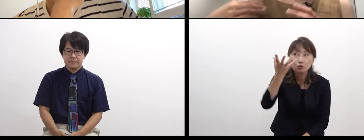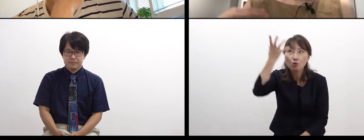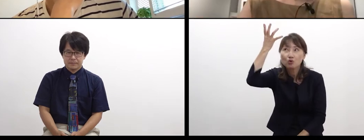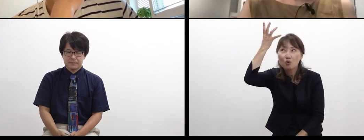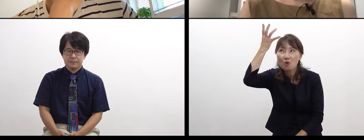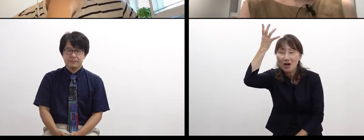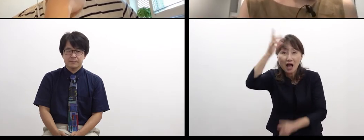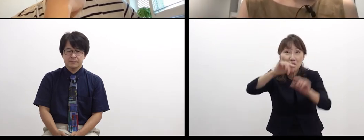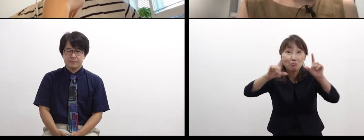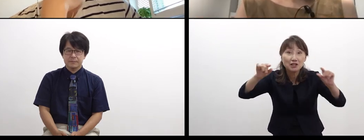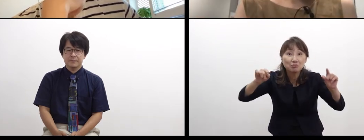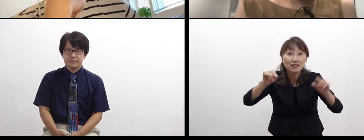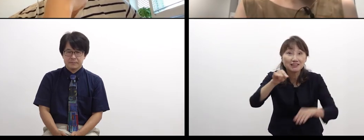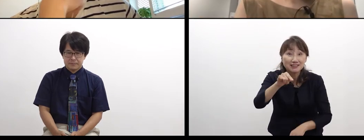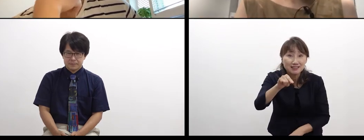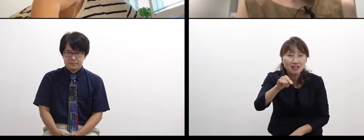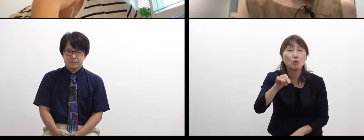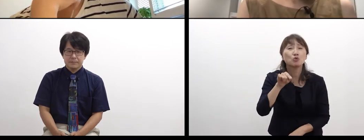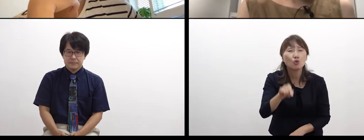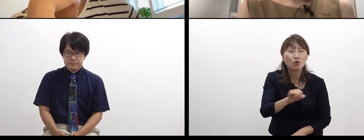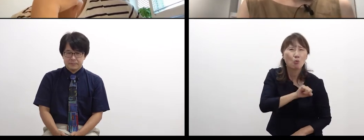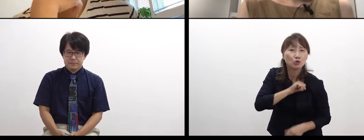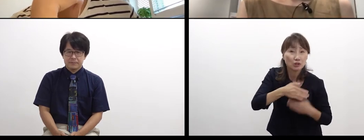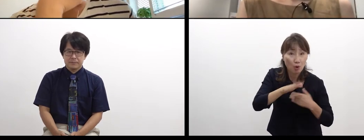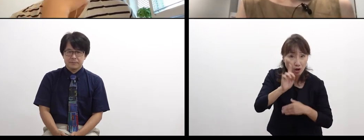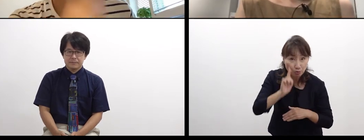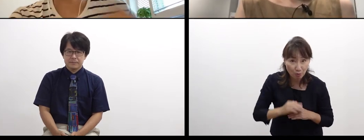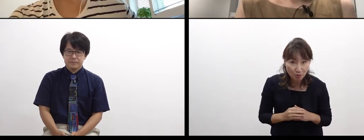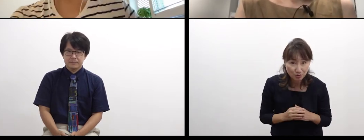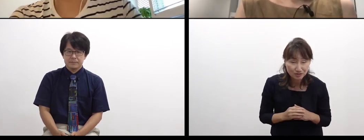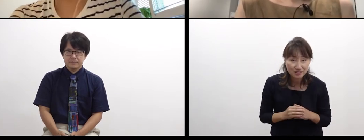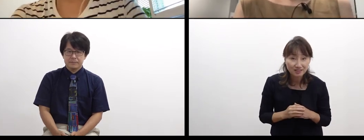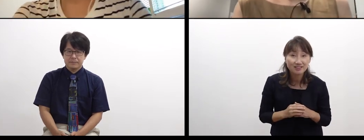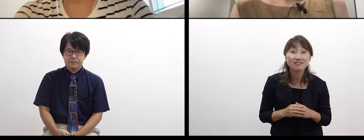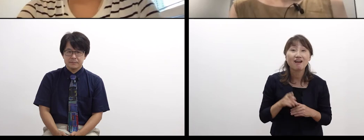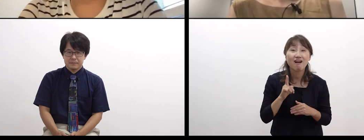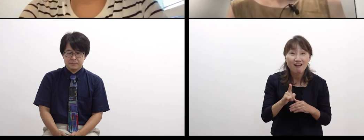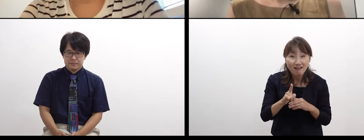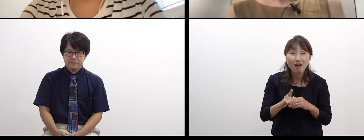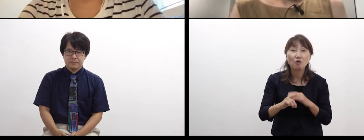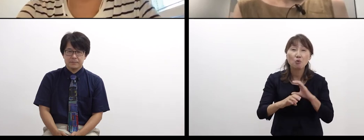while thinking of that. I don’t mean this one is correct or that one is good,